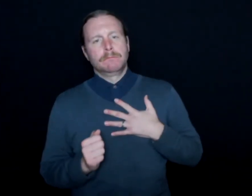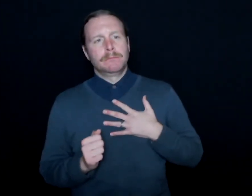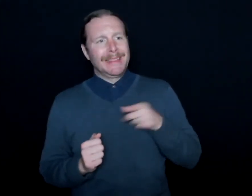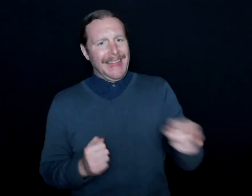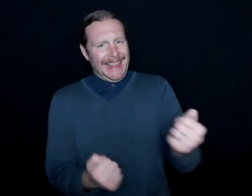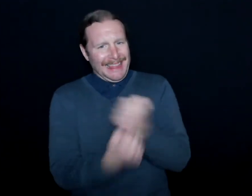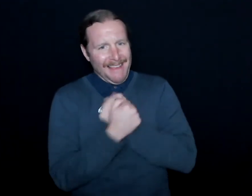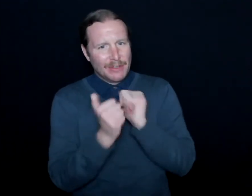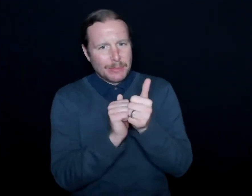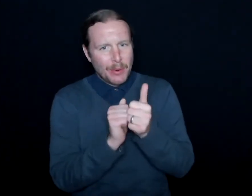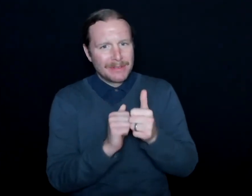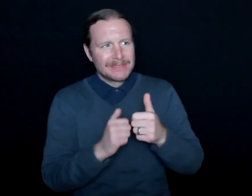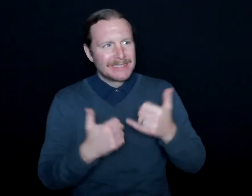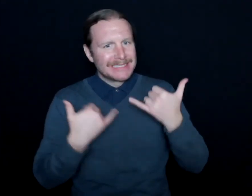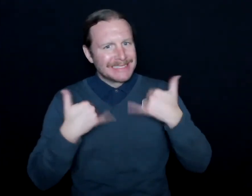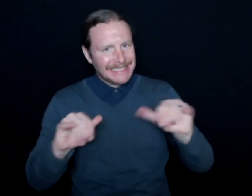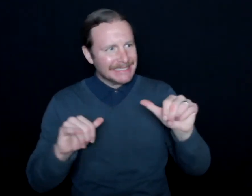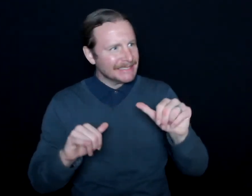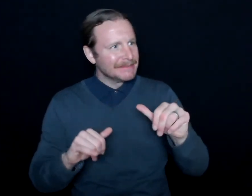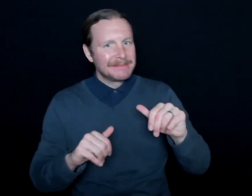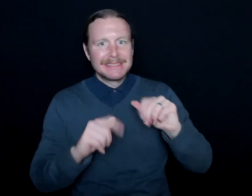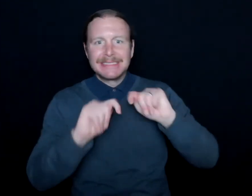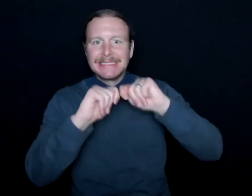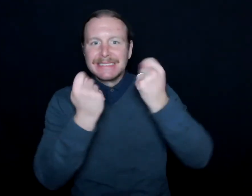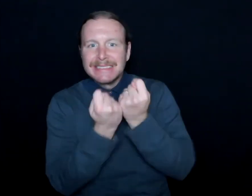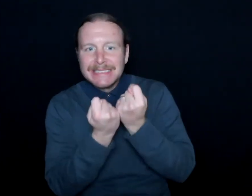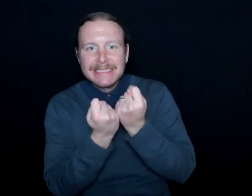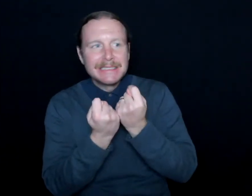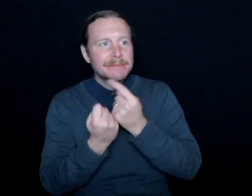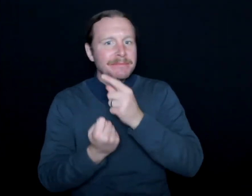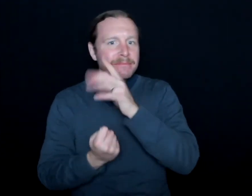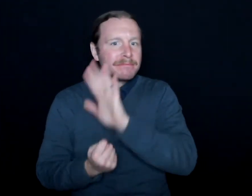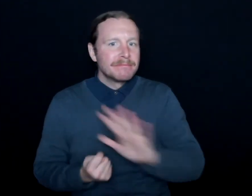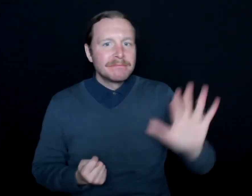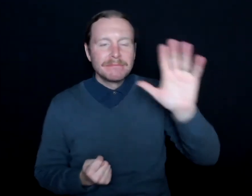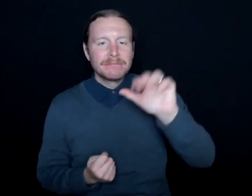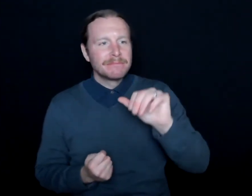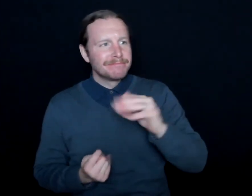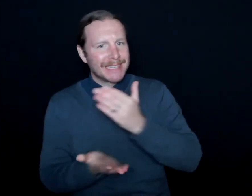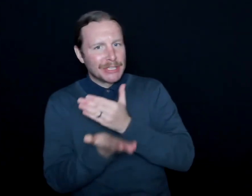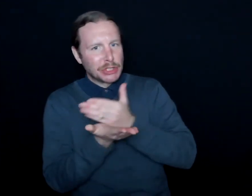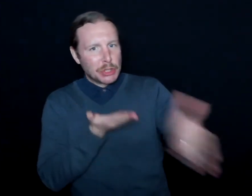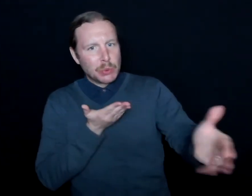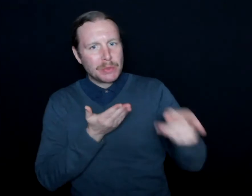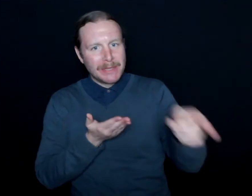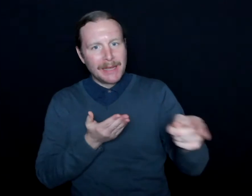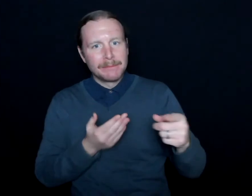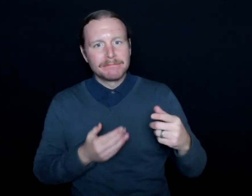so much, yet sports teams and professional sports in general exclude them on a regular basis.